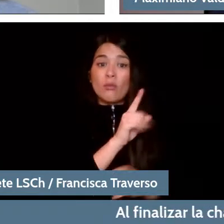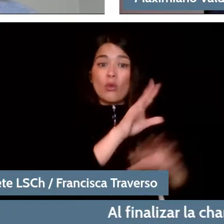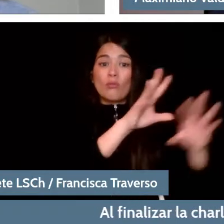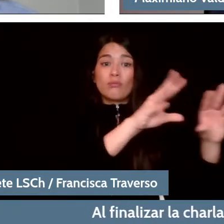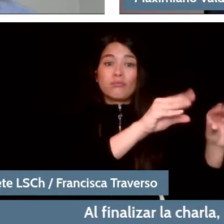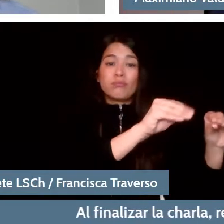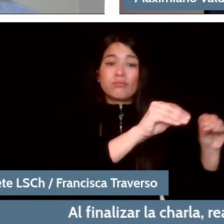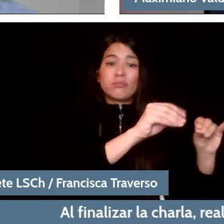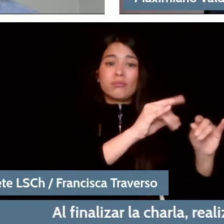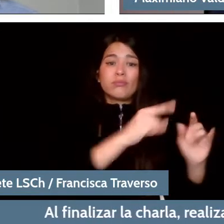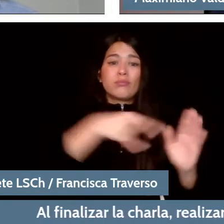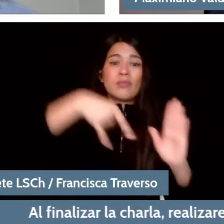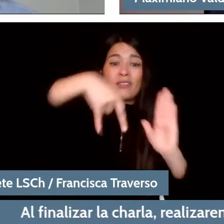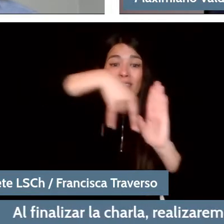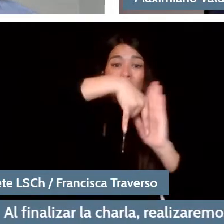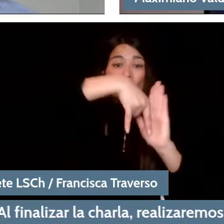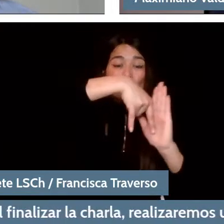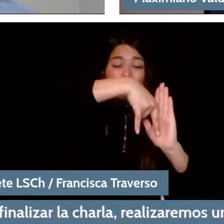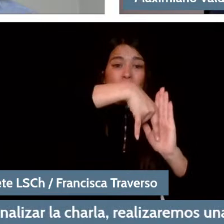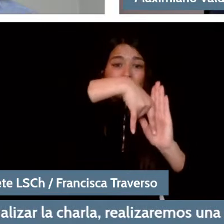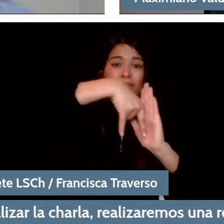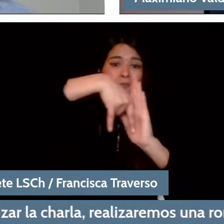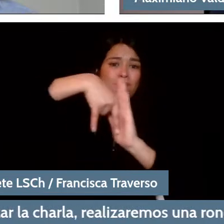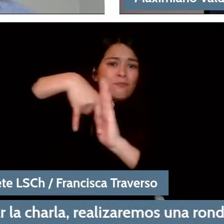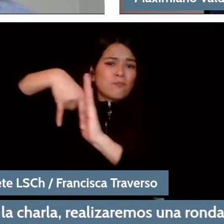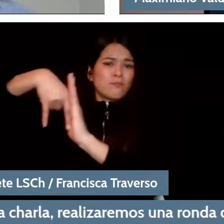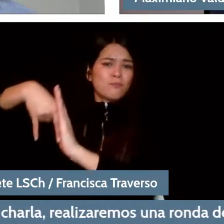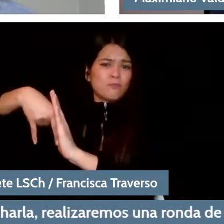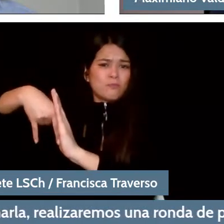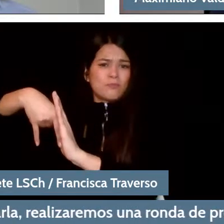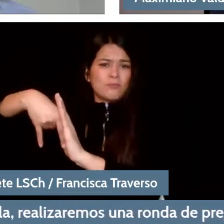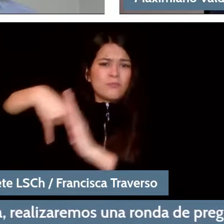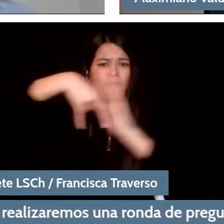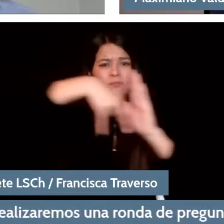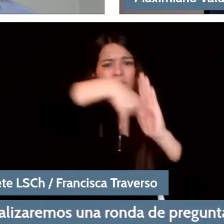Evidently, what was there was the massive transportation effort